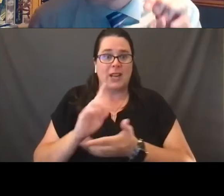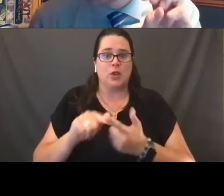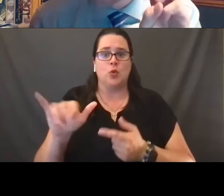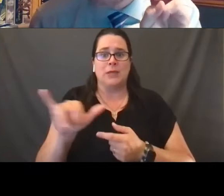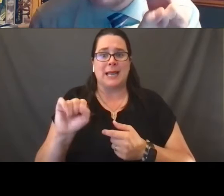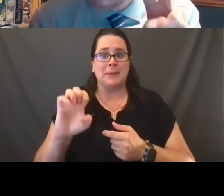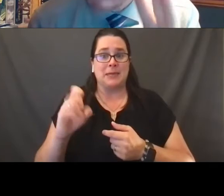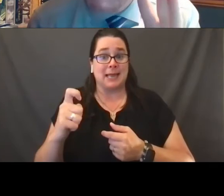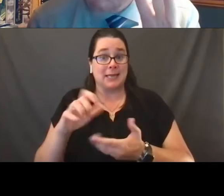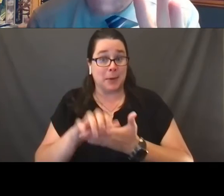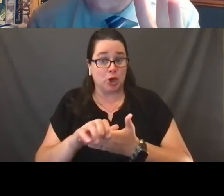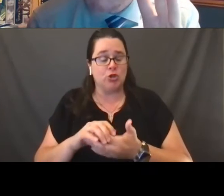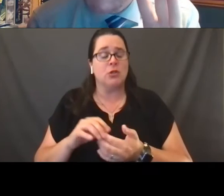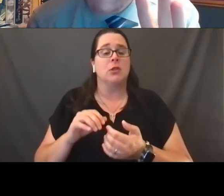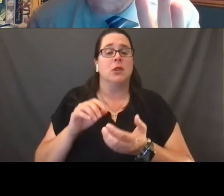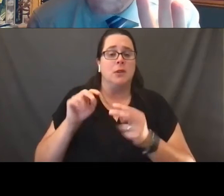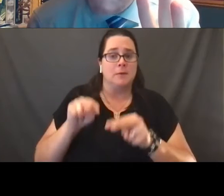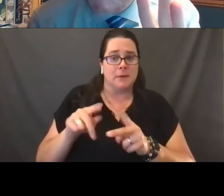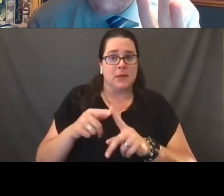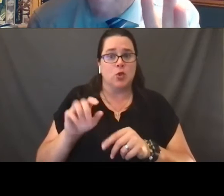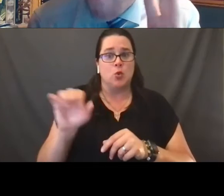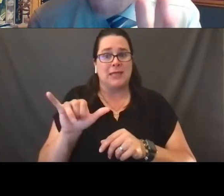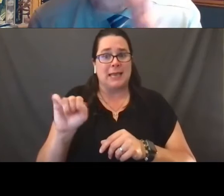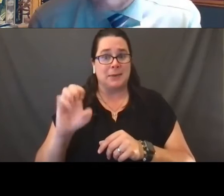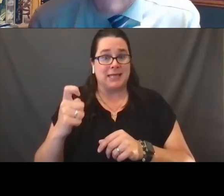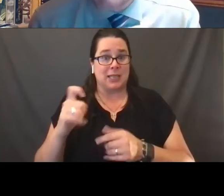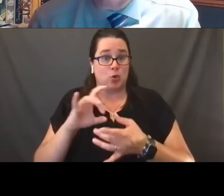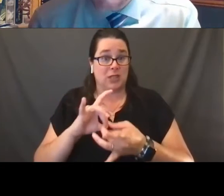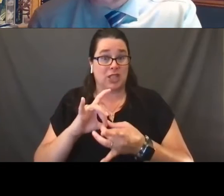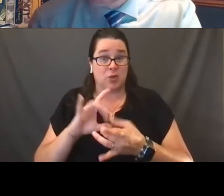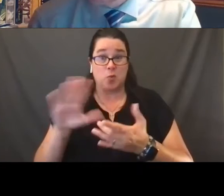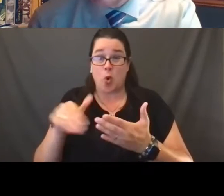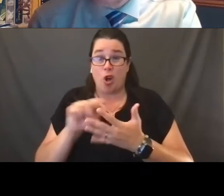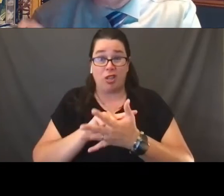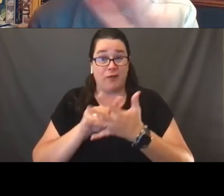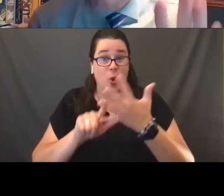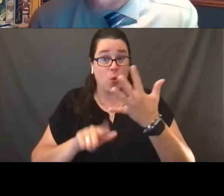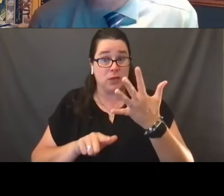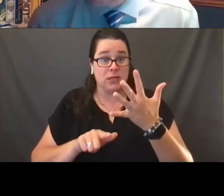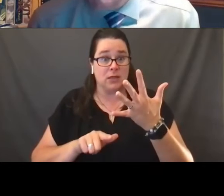We need to visit the right to same sex relationships, all those kinds of things that have been settled law